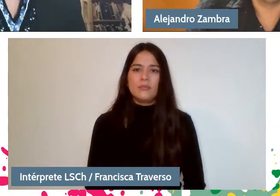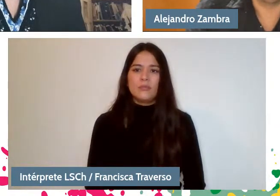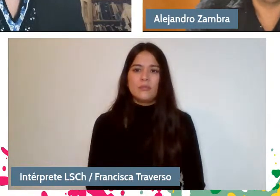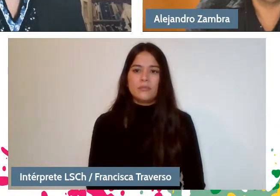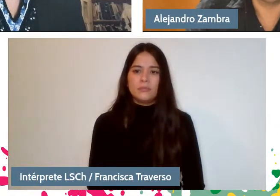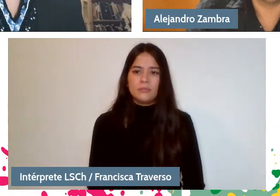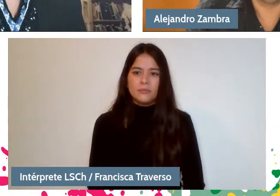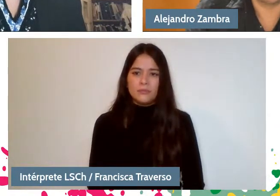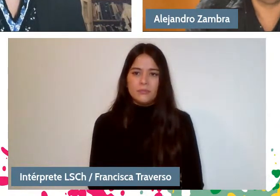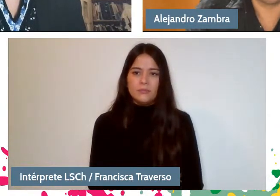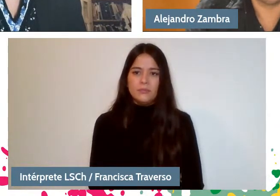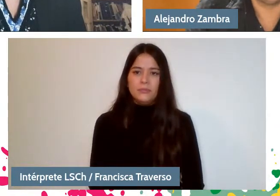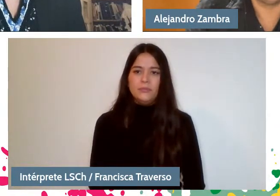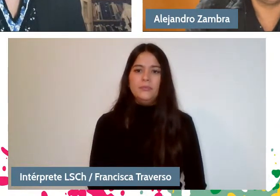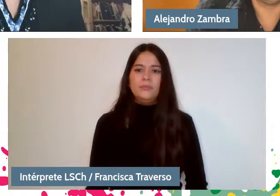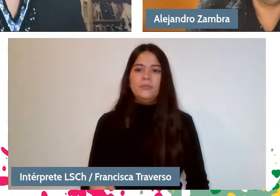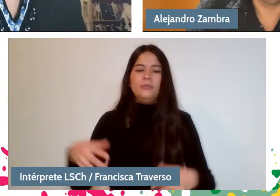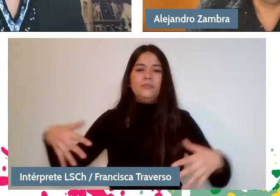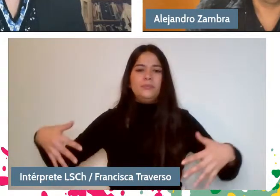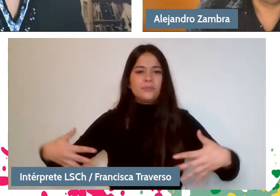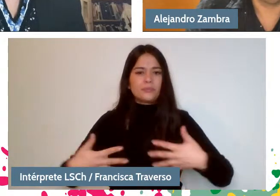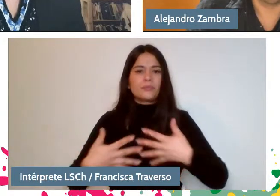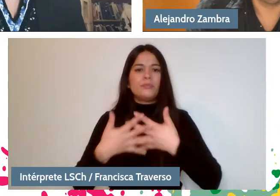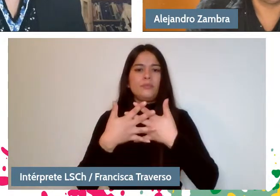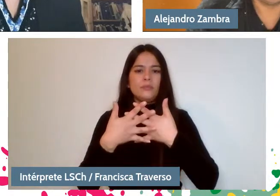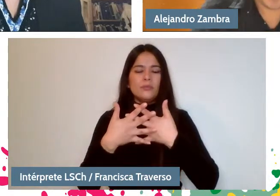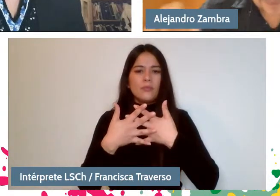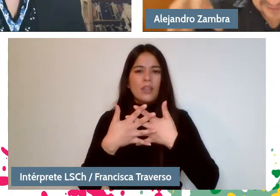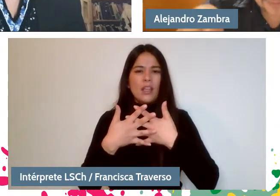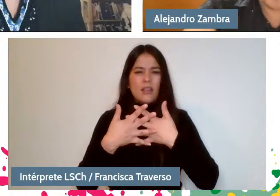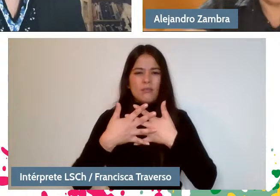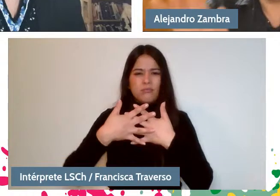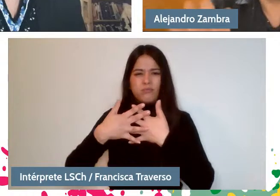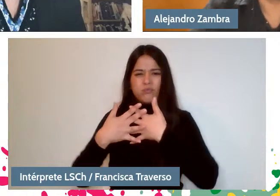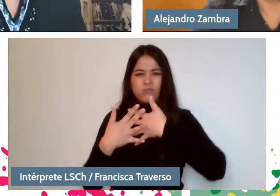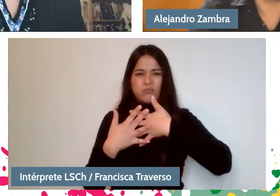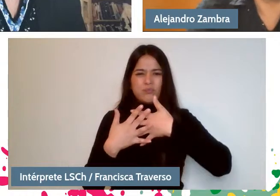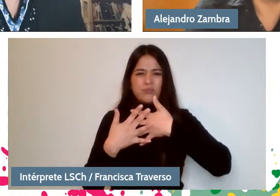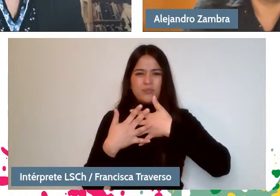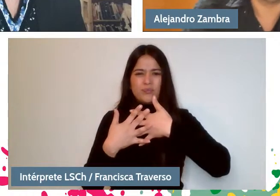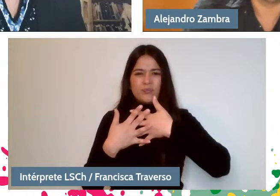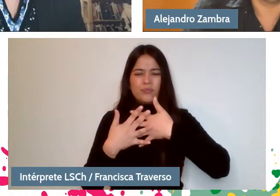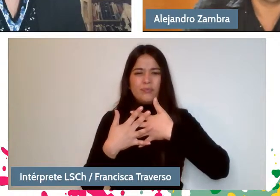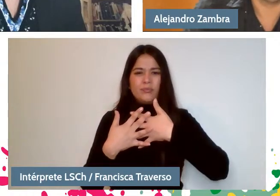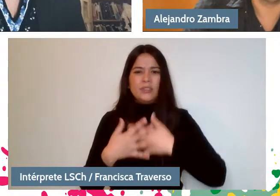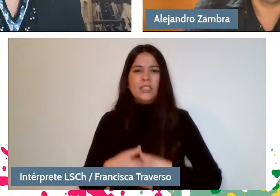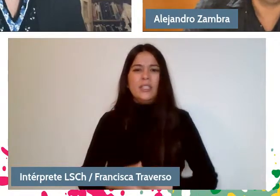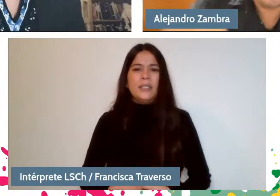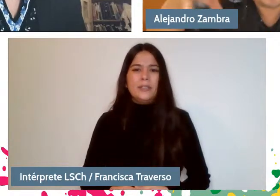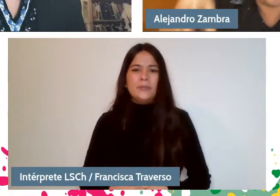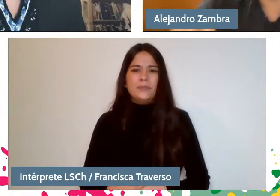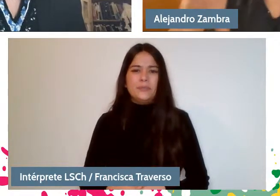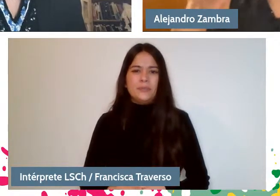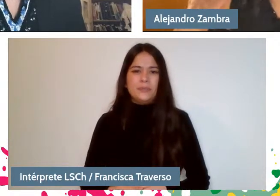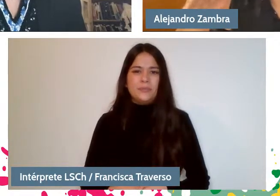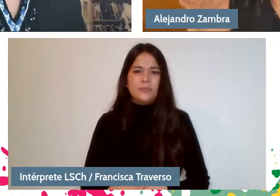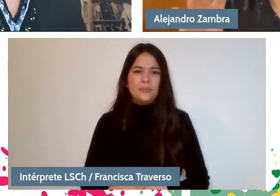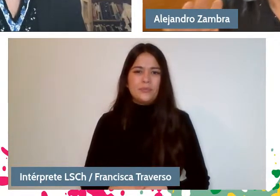in a framework that just as suddenly turns out to be mysterious again,